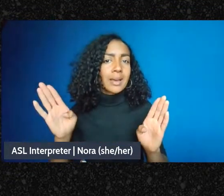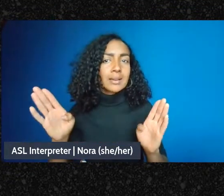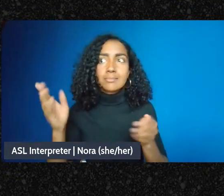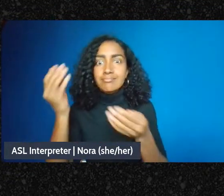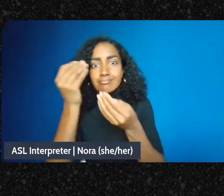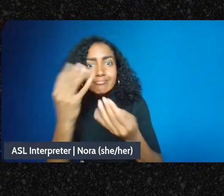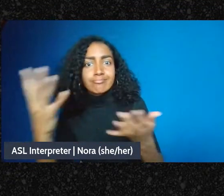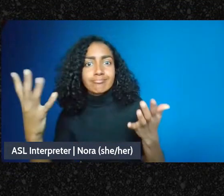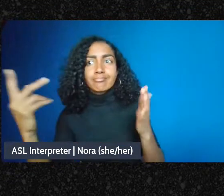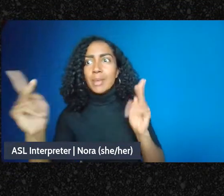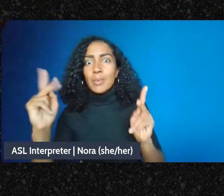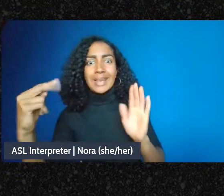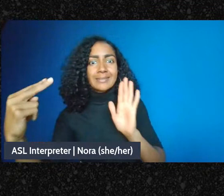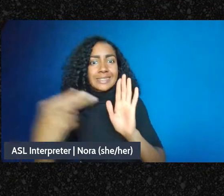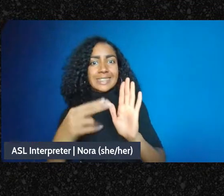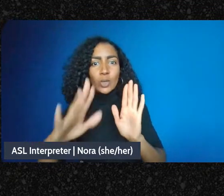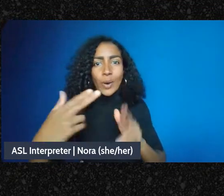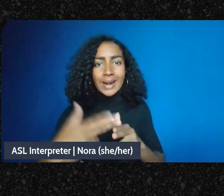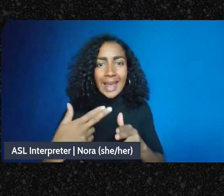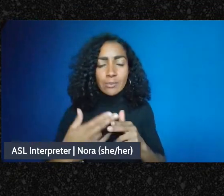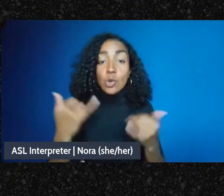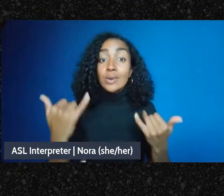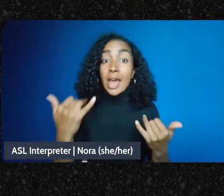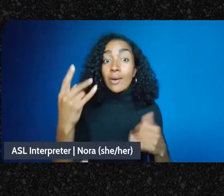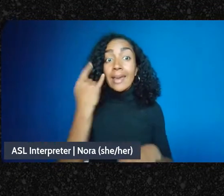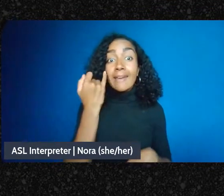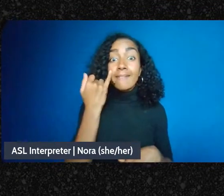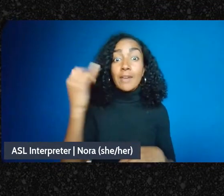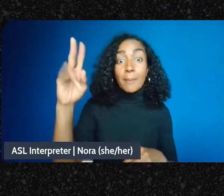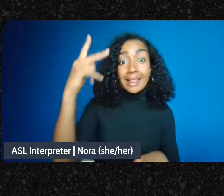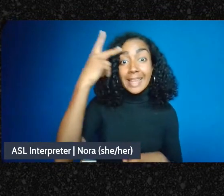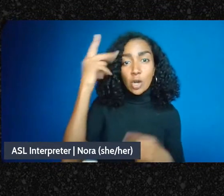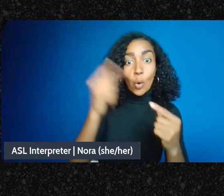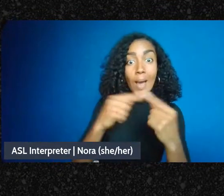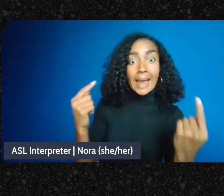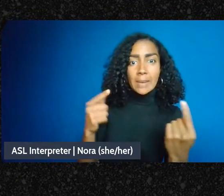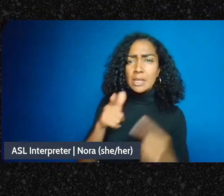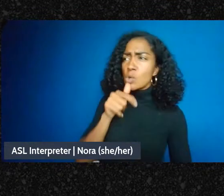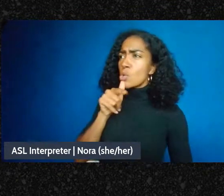attached to this mutual aid group that's doing all this, you know, radical organizing in our